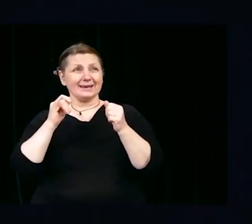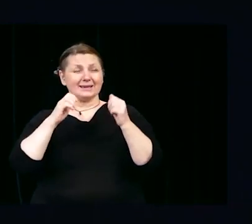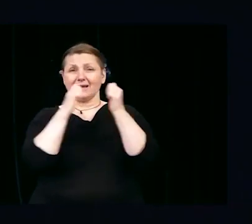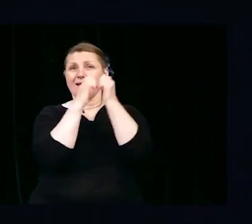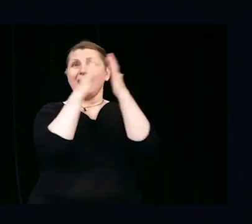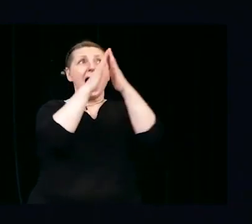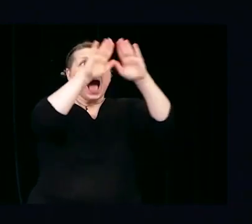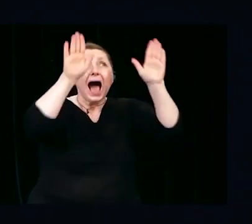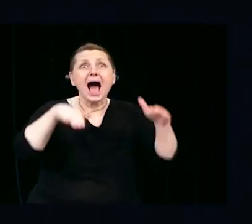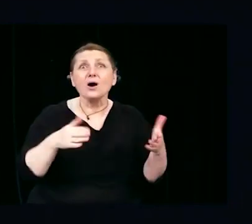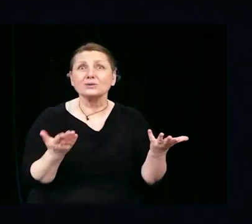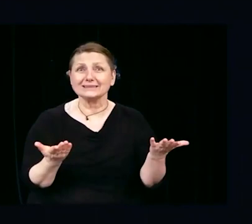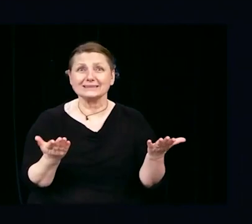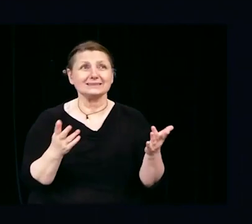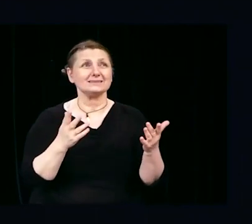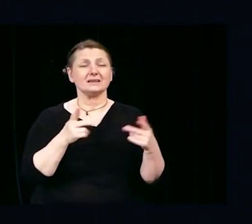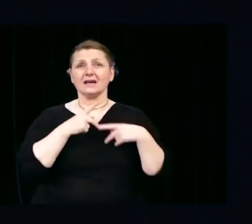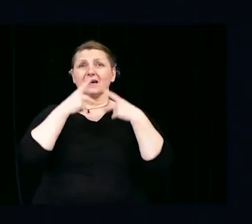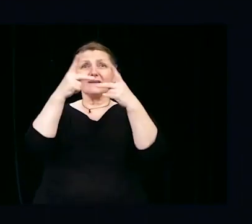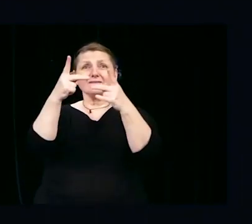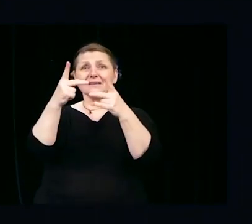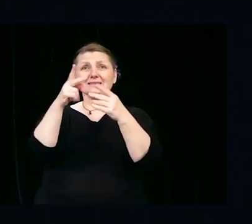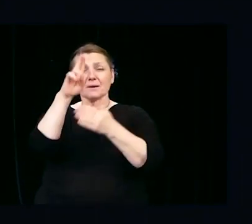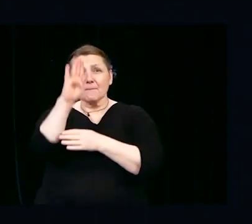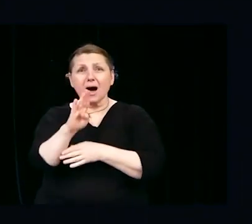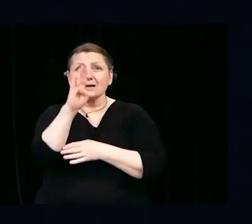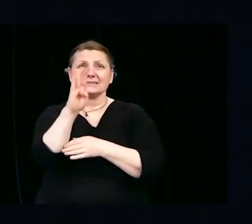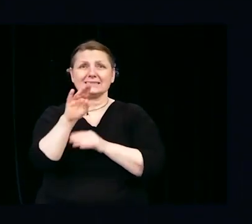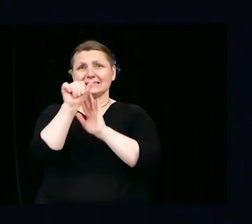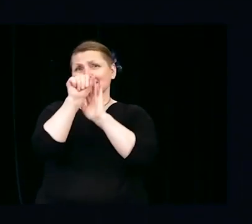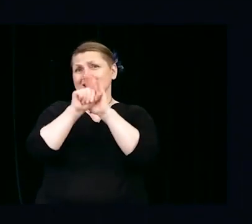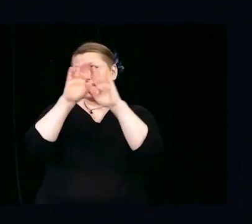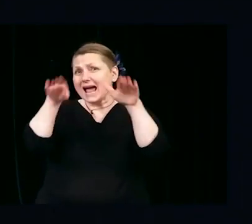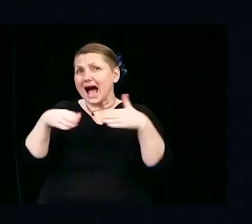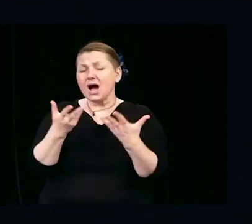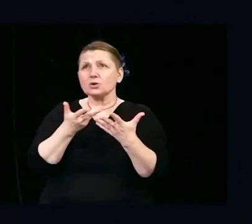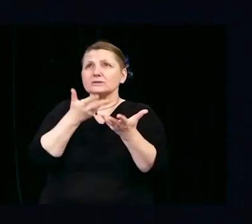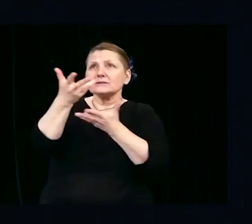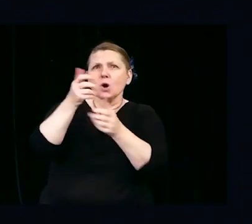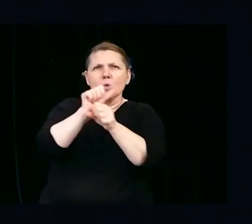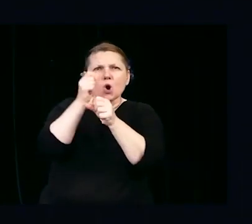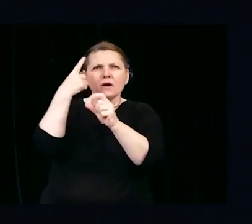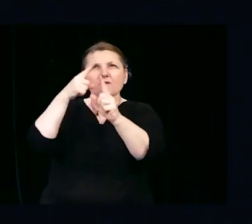and give out food at a local soup kitchen. Working in collaboration